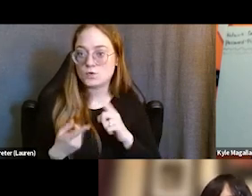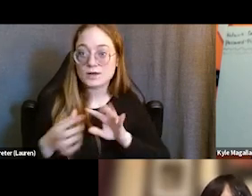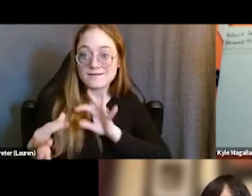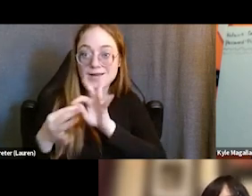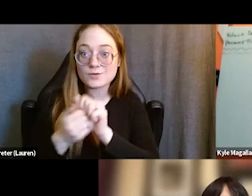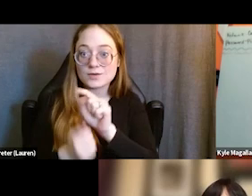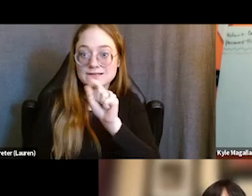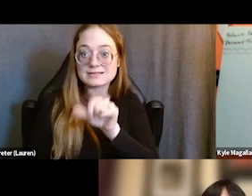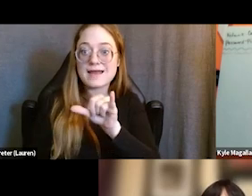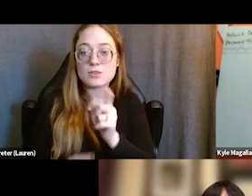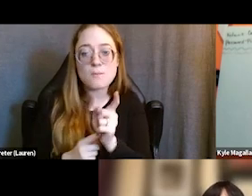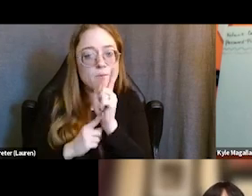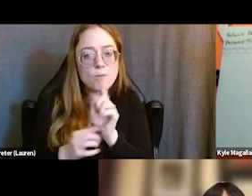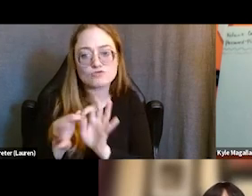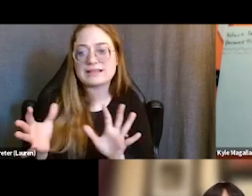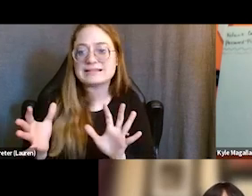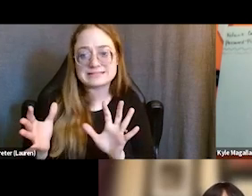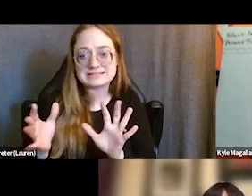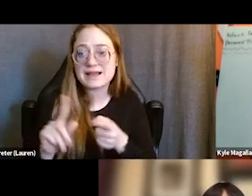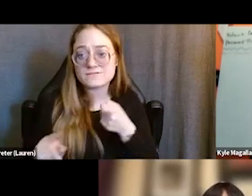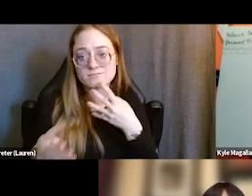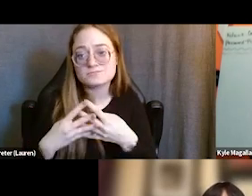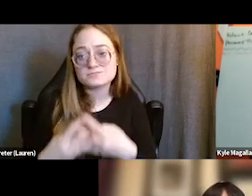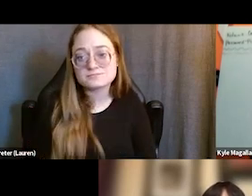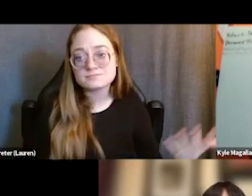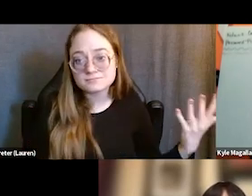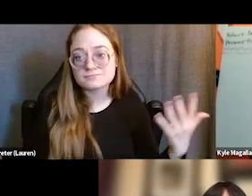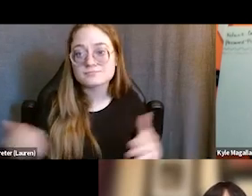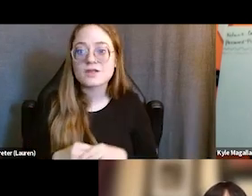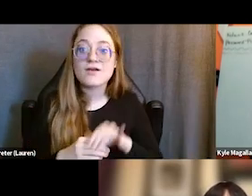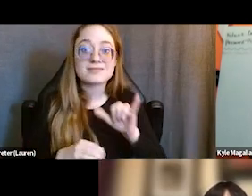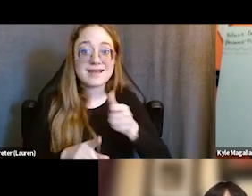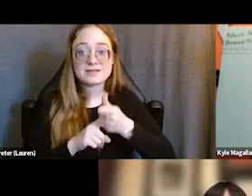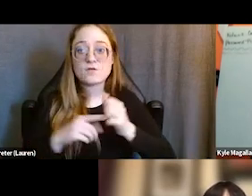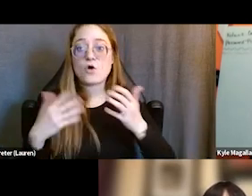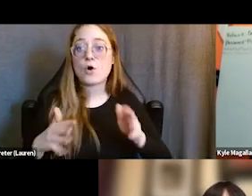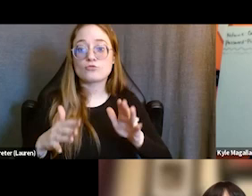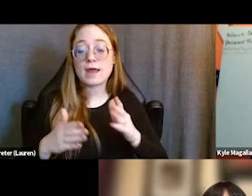the moment they are released from these facilities. So, that in itself is already a challenge, because we've built up all this rapport,